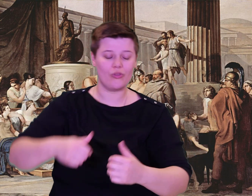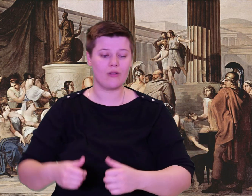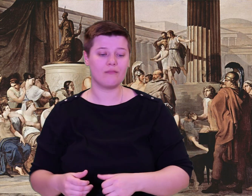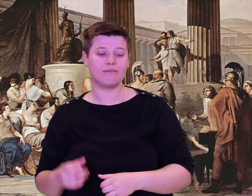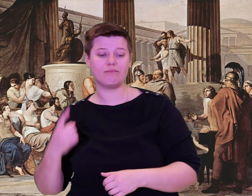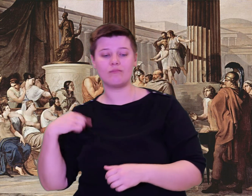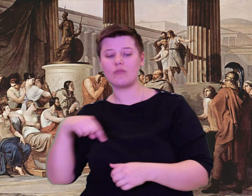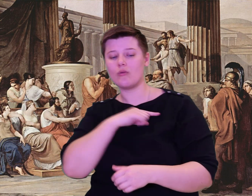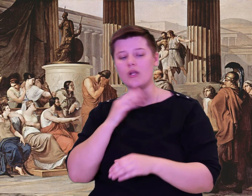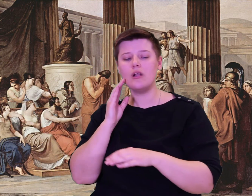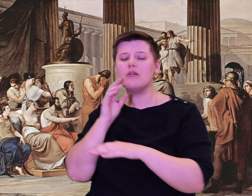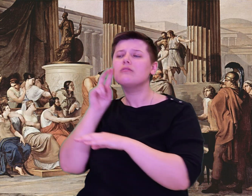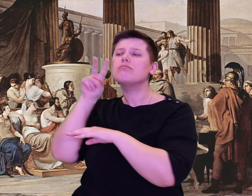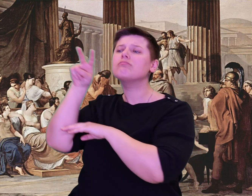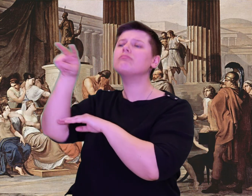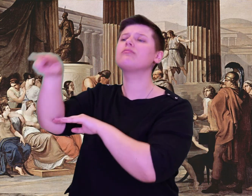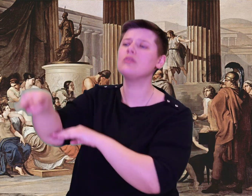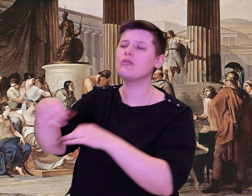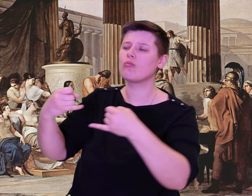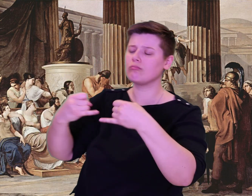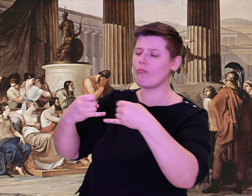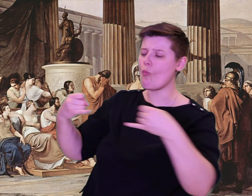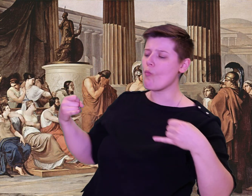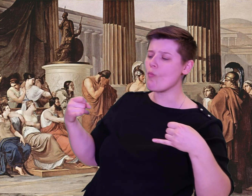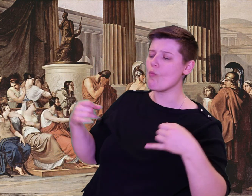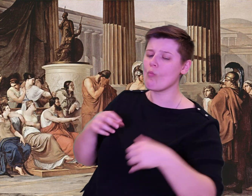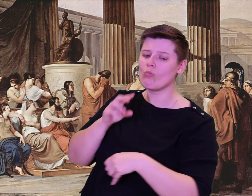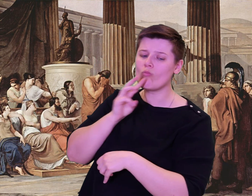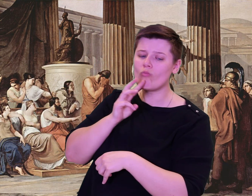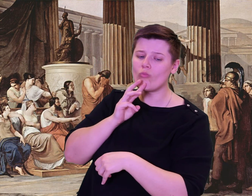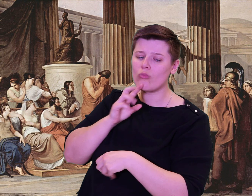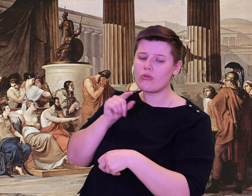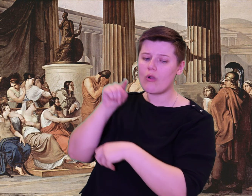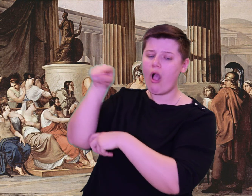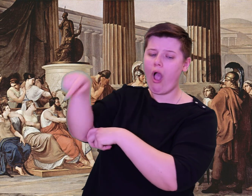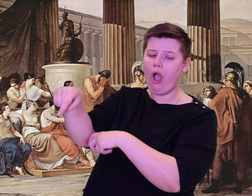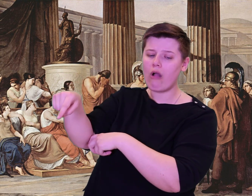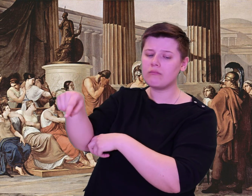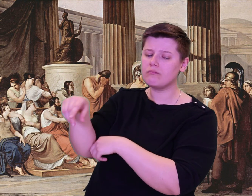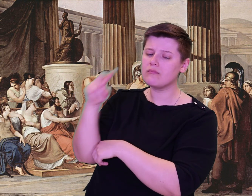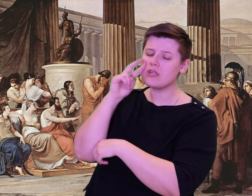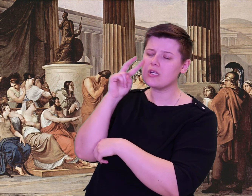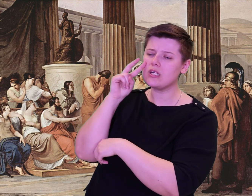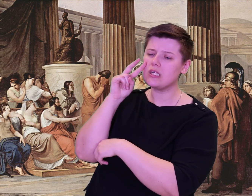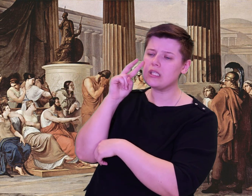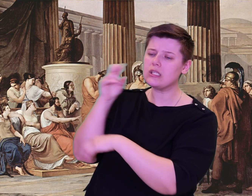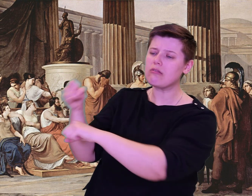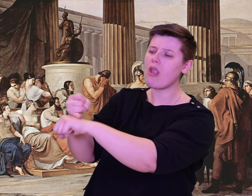waves rolling in towards the land, until we rode right to the beach.